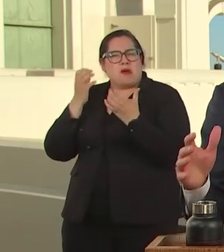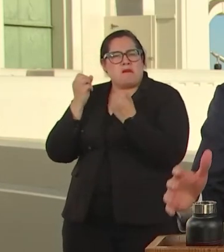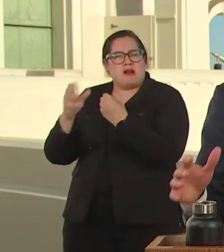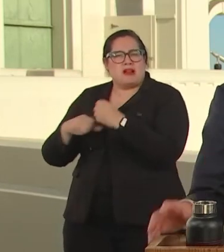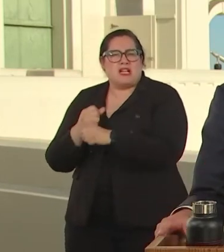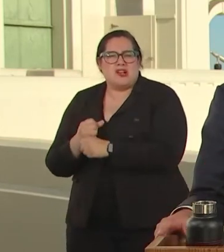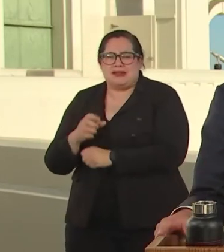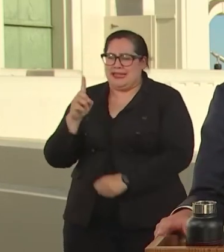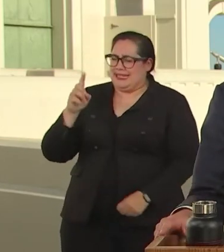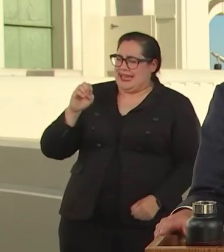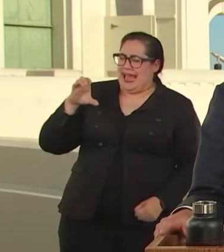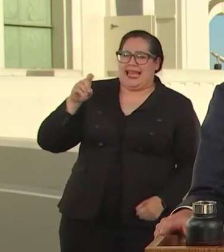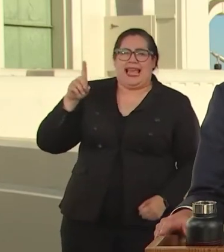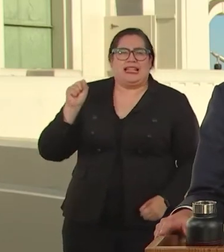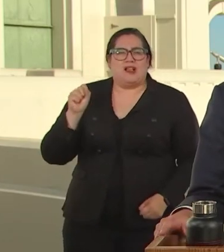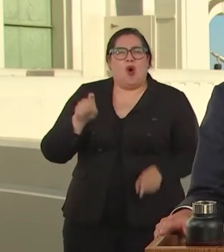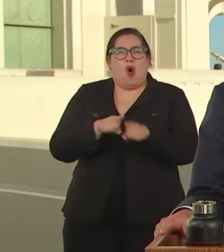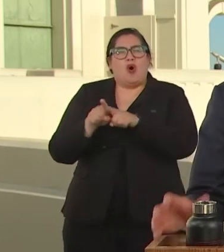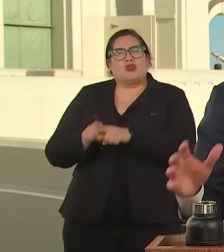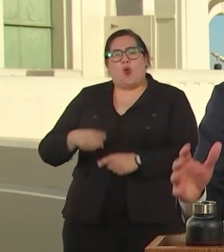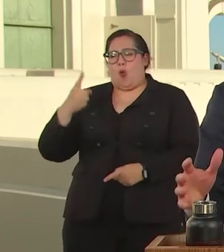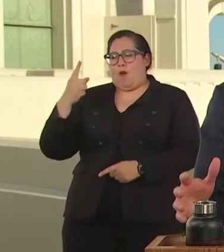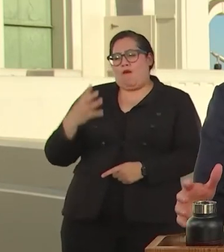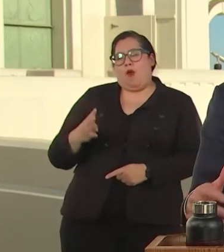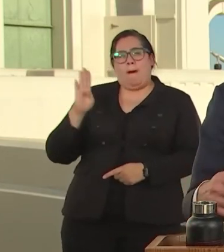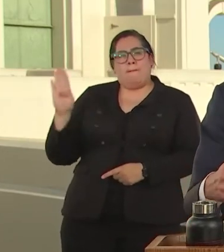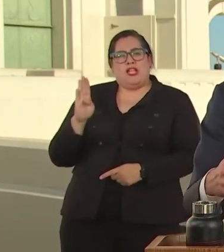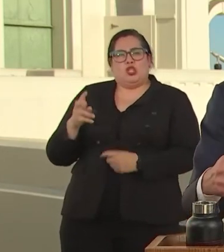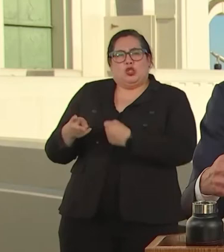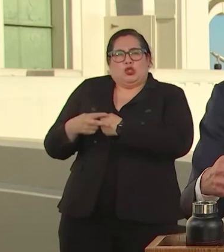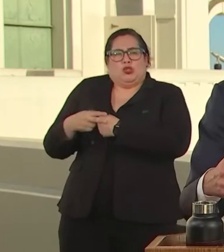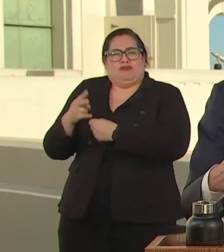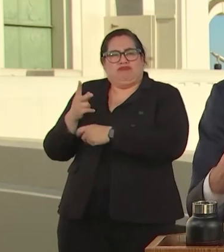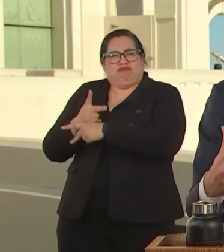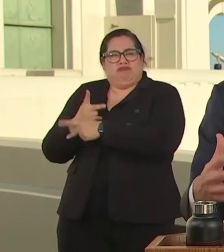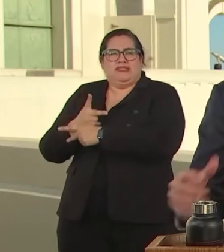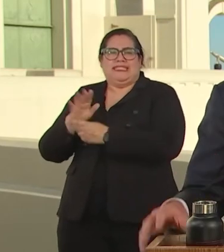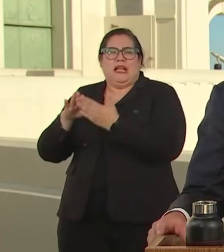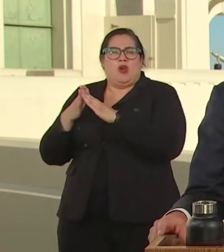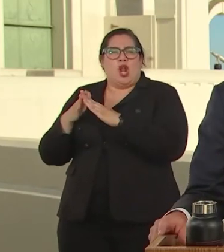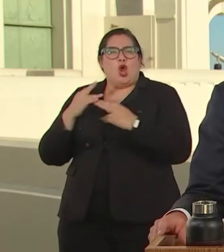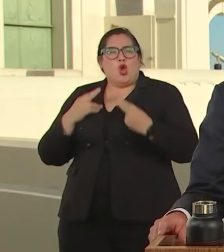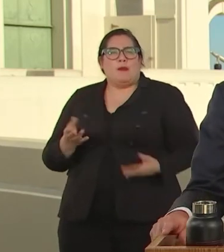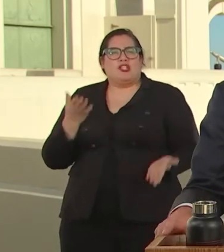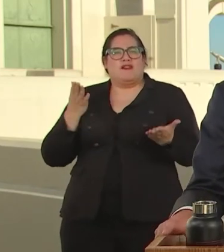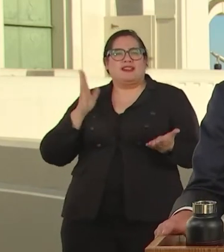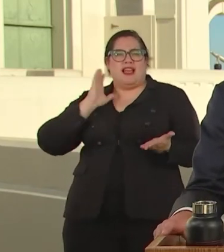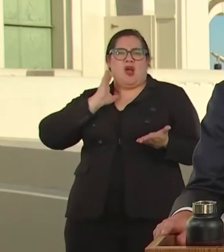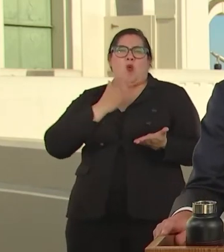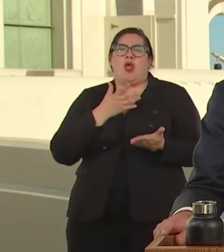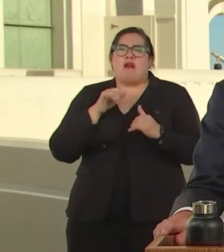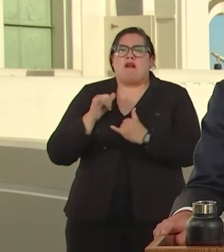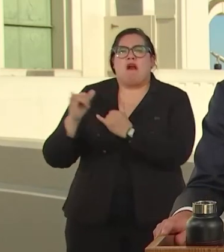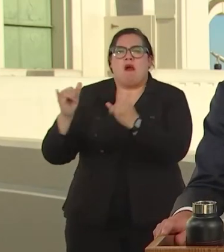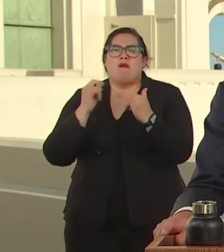IT PROVIDES HUMAN SERVICES THAT WE ARE COMMONWEALTH FROM TRIMMED TREES AND SWEPT STREETS